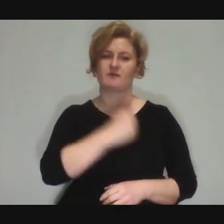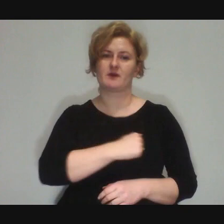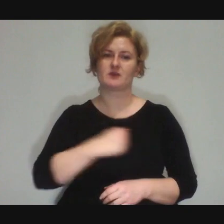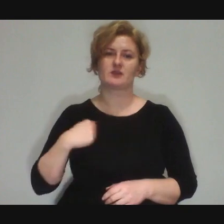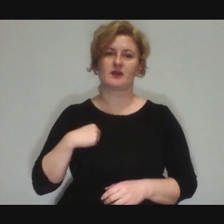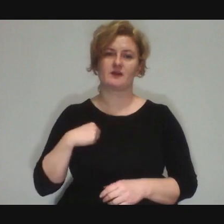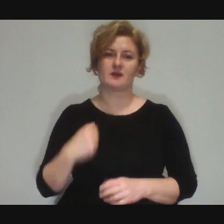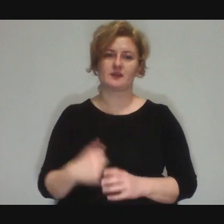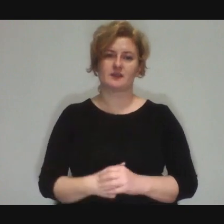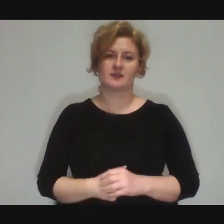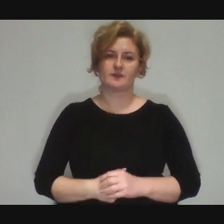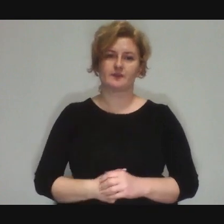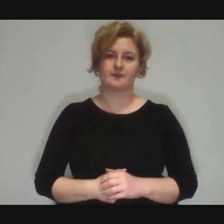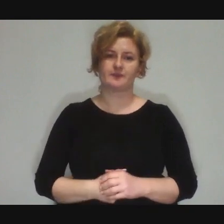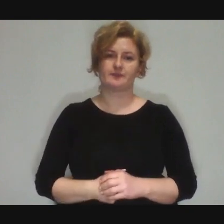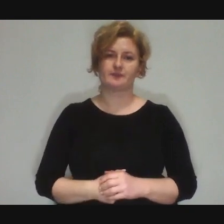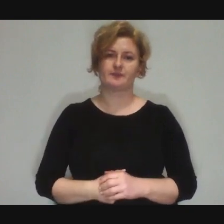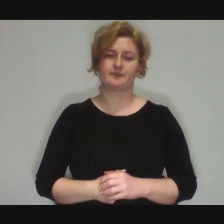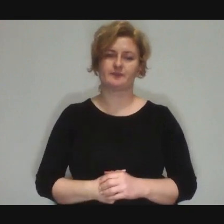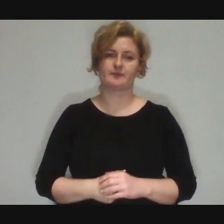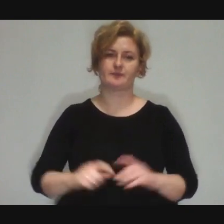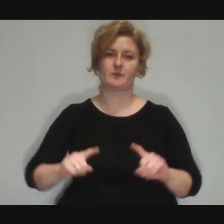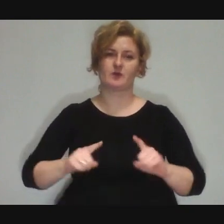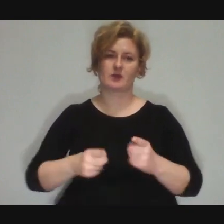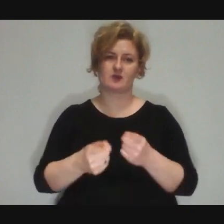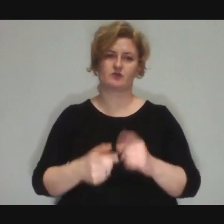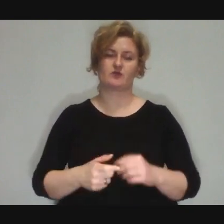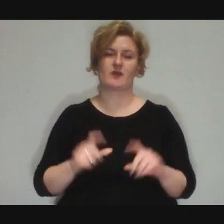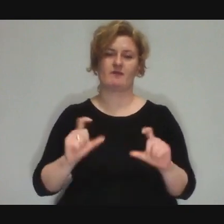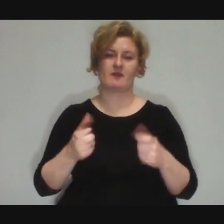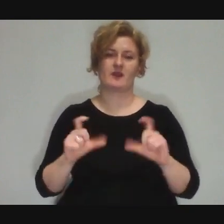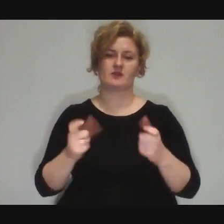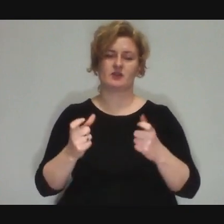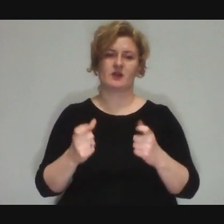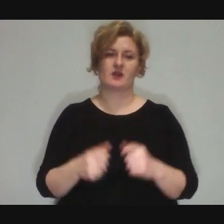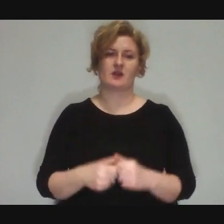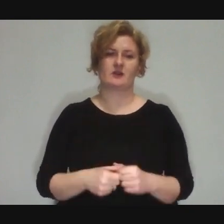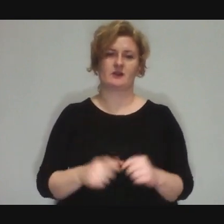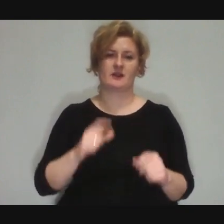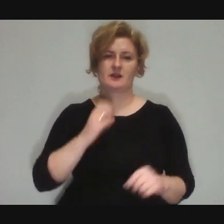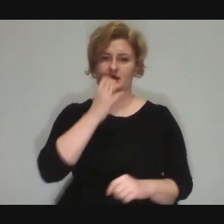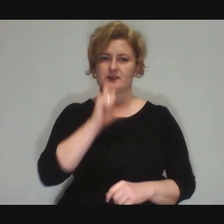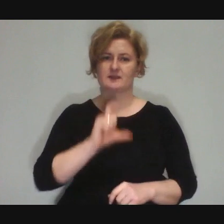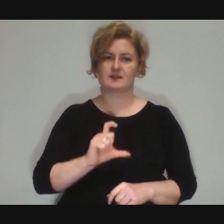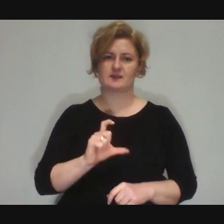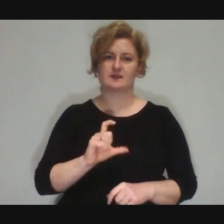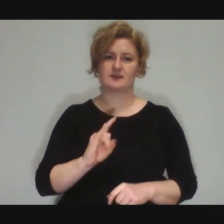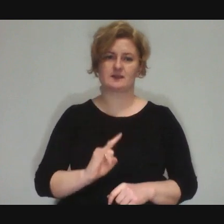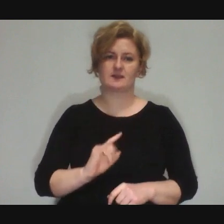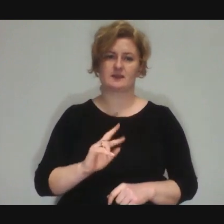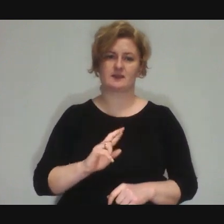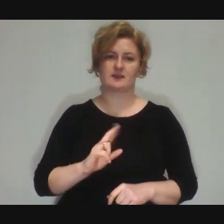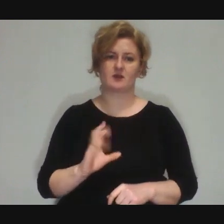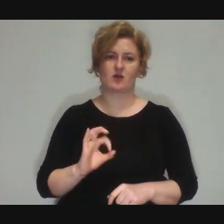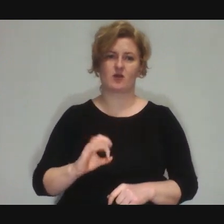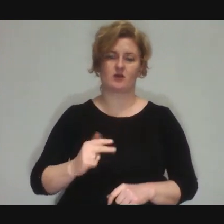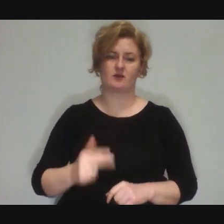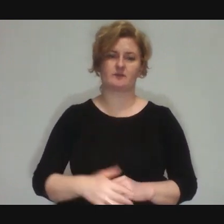will soon be organising an event called "CyrkON"(“CircusON”) Marek: I wonder where they got the name from...